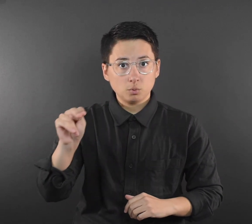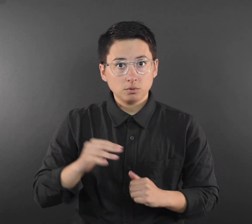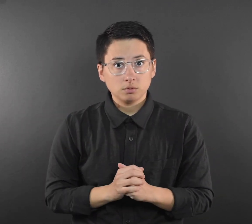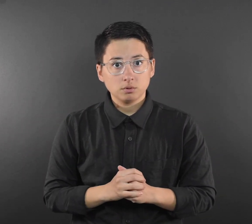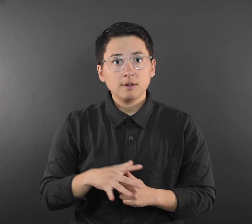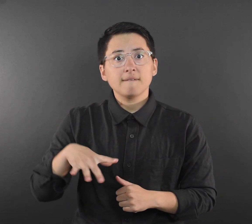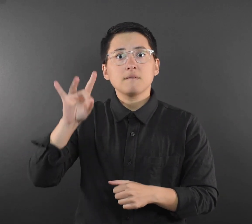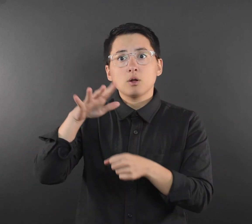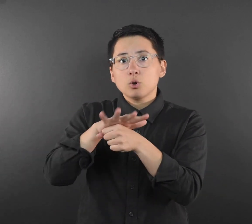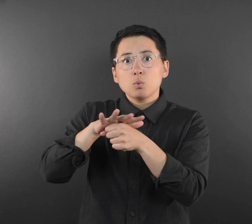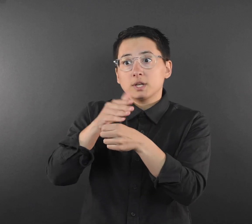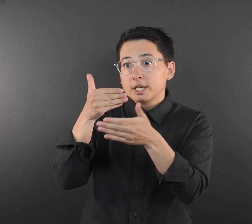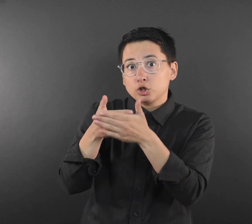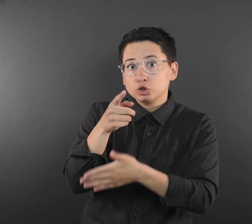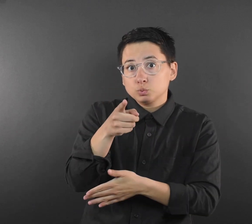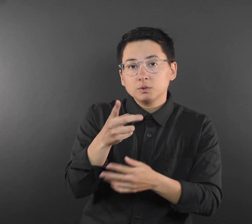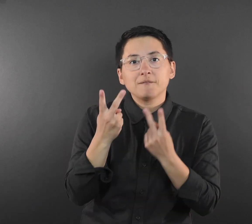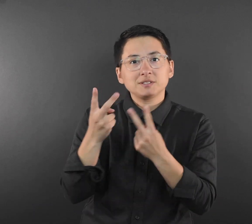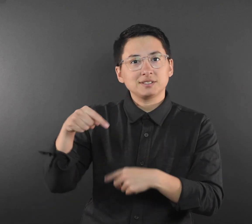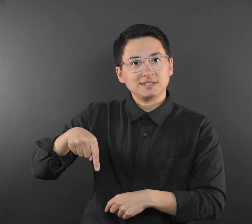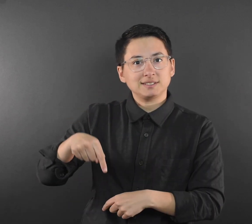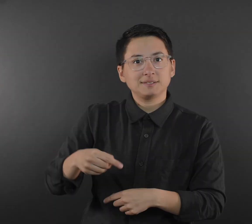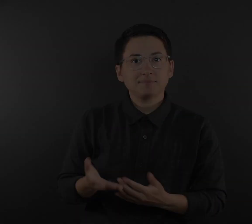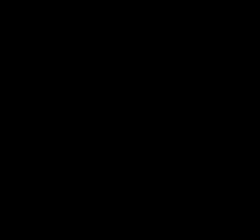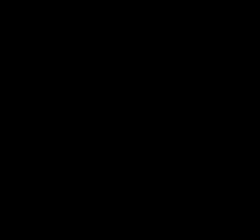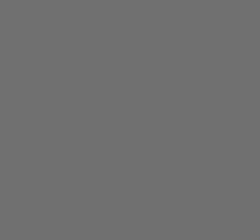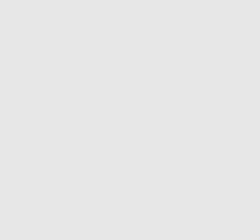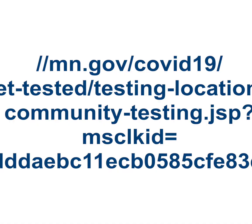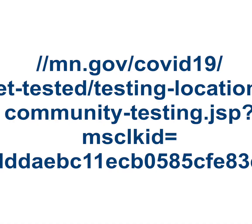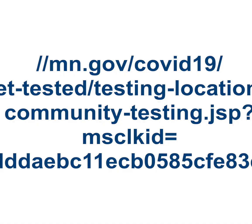To find a community testing site near you, visit this page.